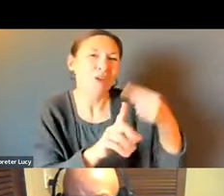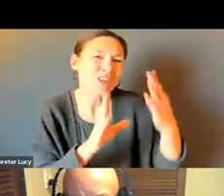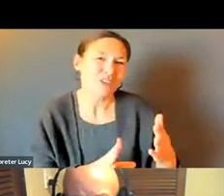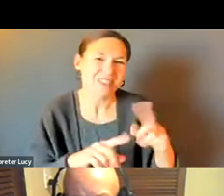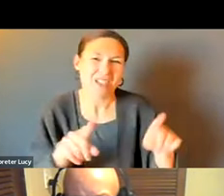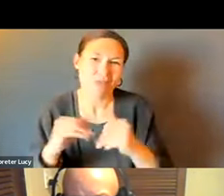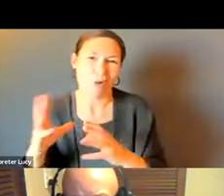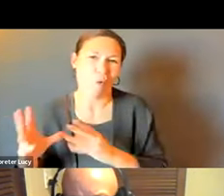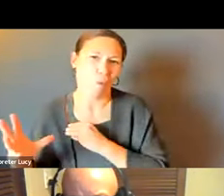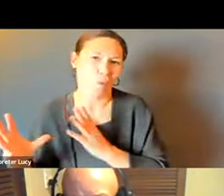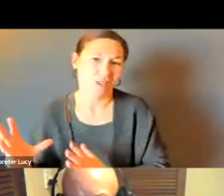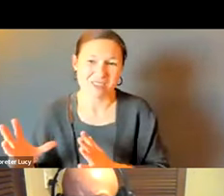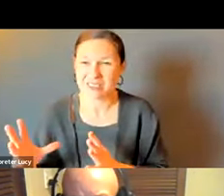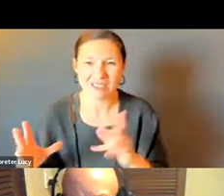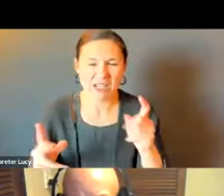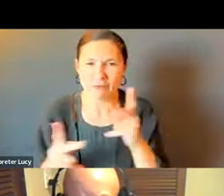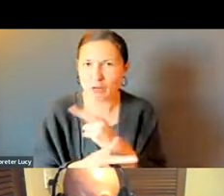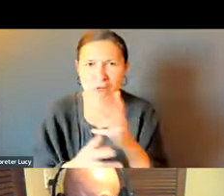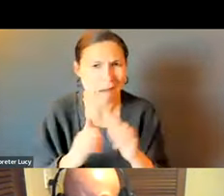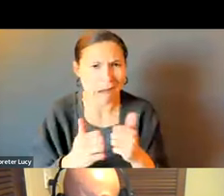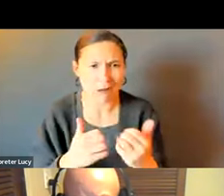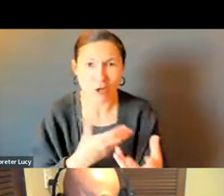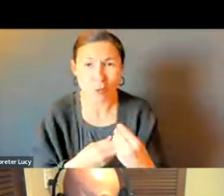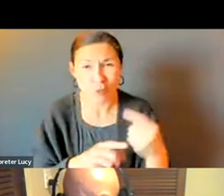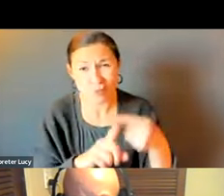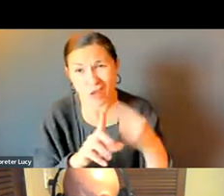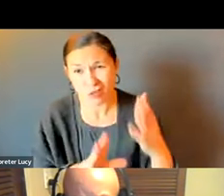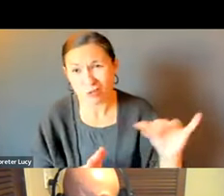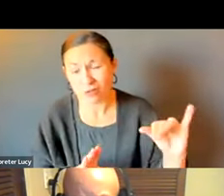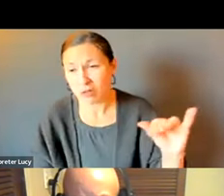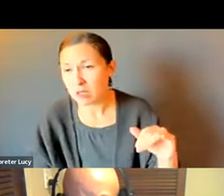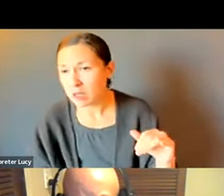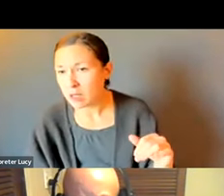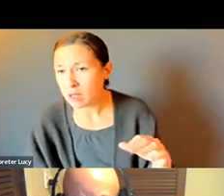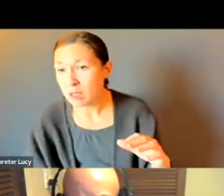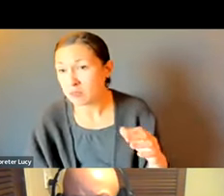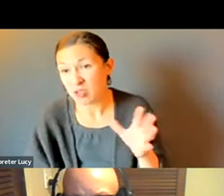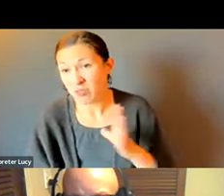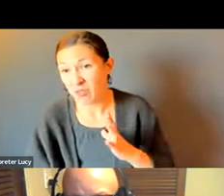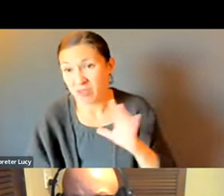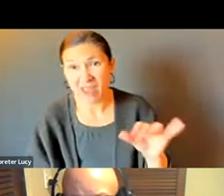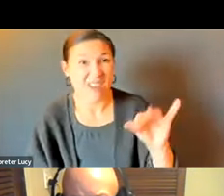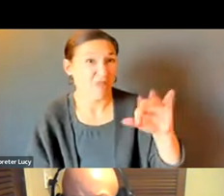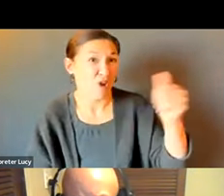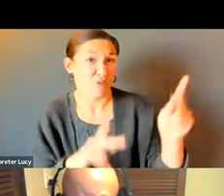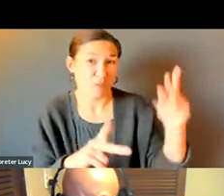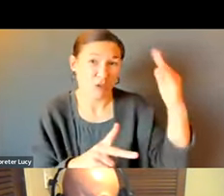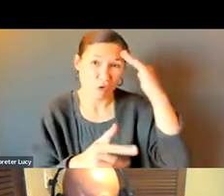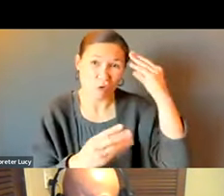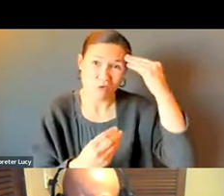RESIDENTIALS WITH DISABILITIES THAT ARE TENANTS. ANYBODY ELSE HAVE A PROGRAM THAT IS MORE INCLUSIVE. WE HAVE THAT.